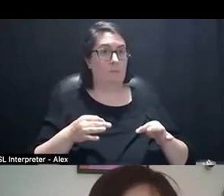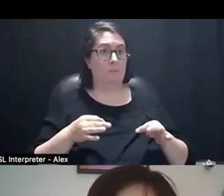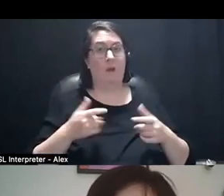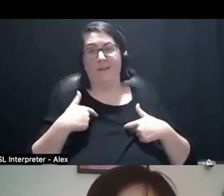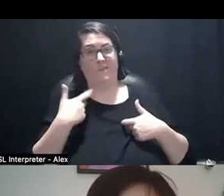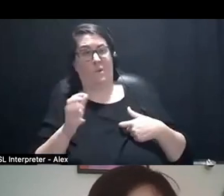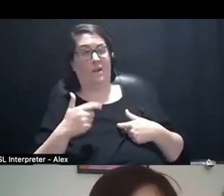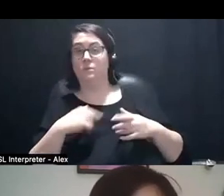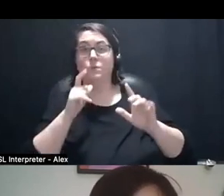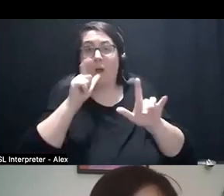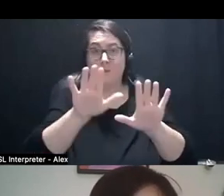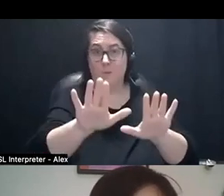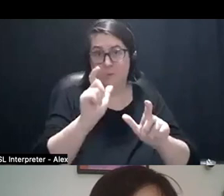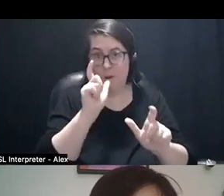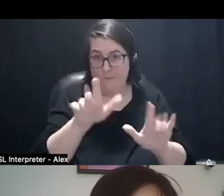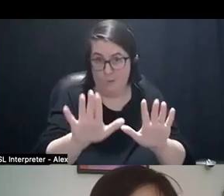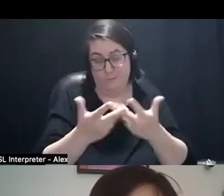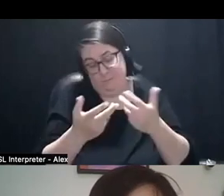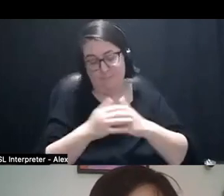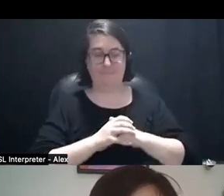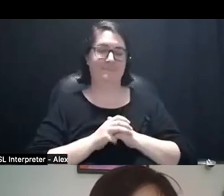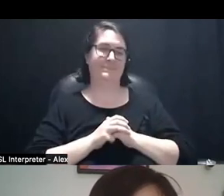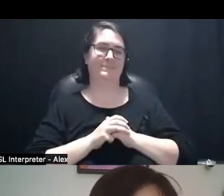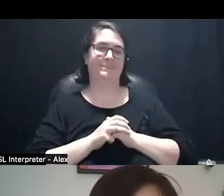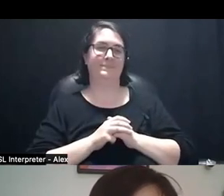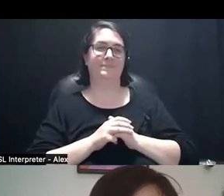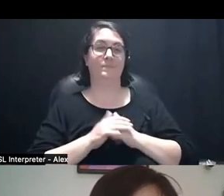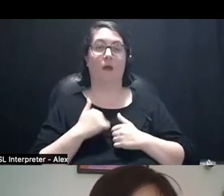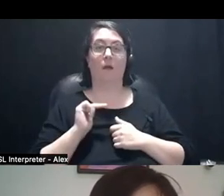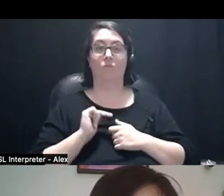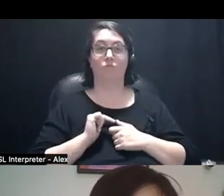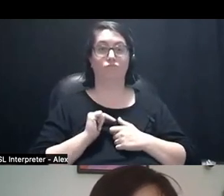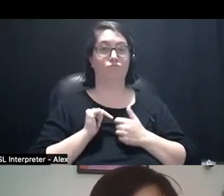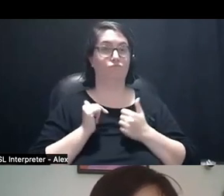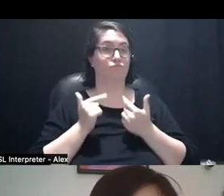you don't have to share. *laughs* So. I will choose randomly.